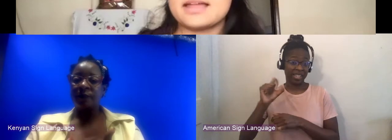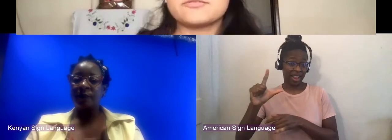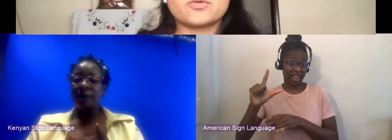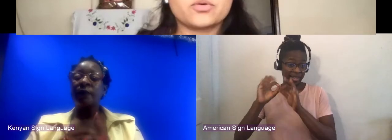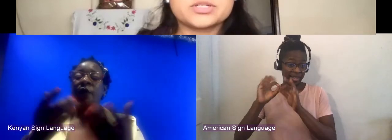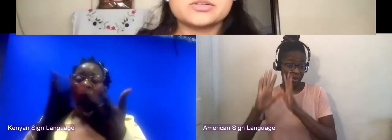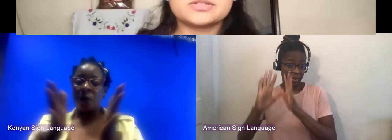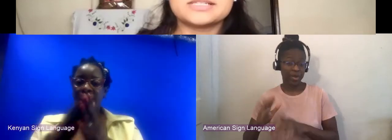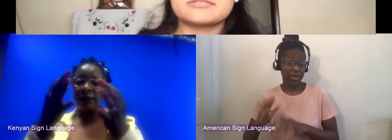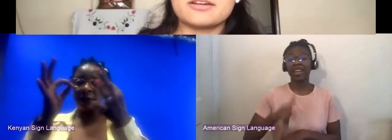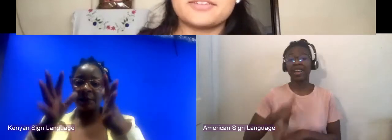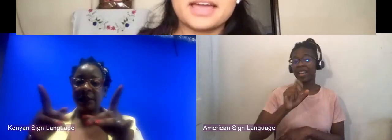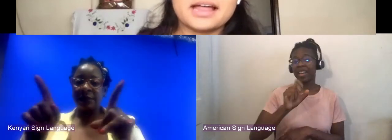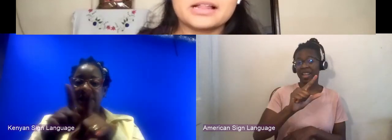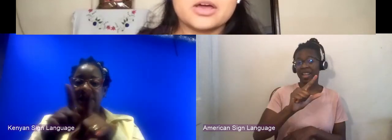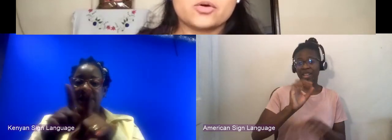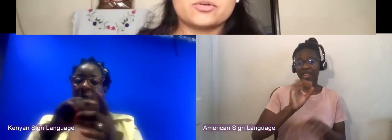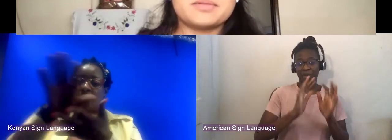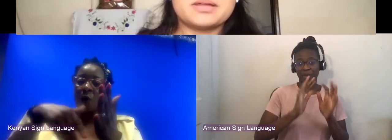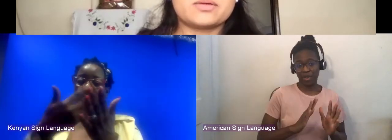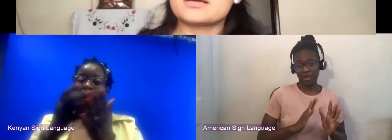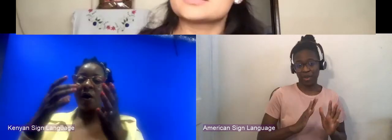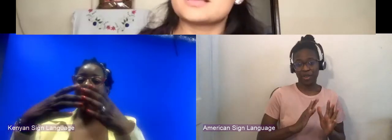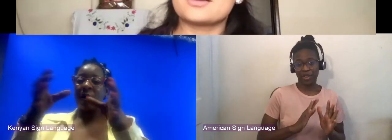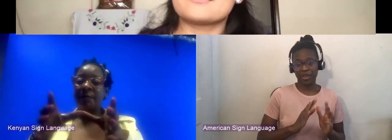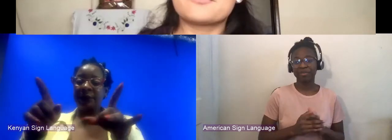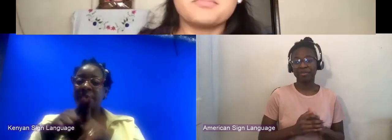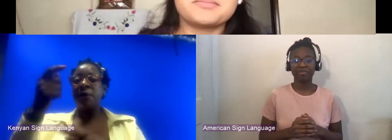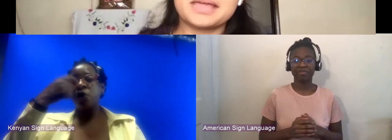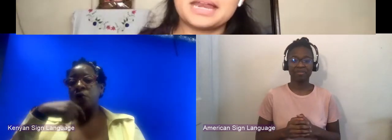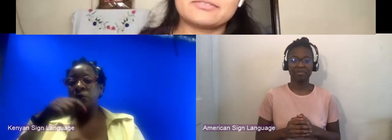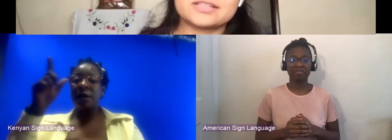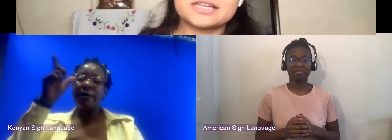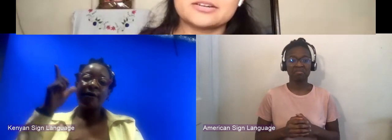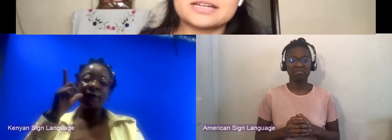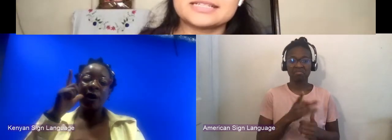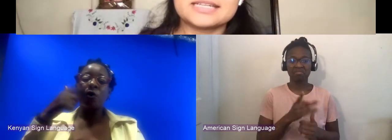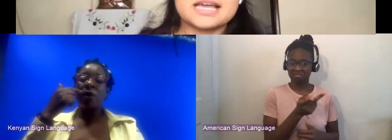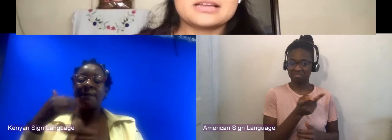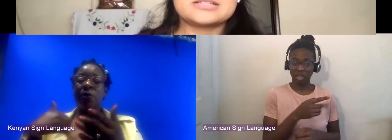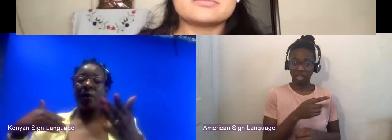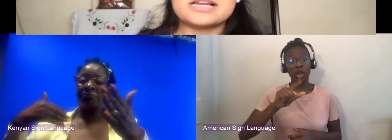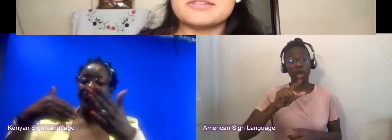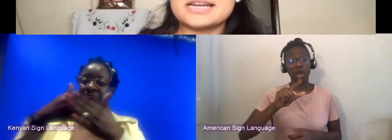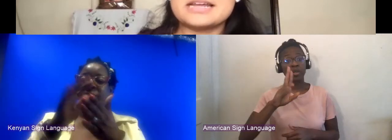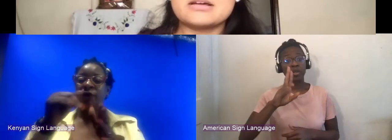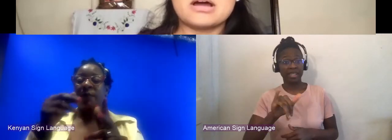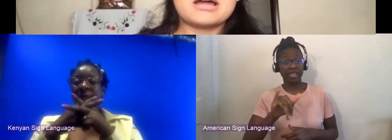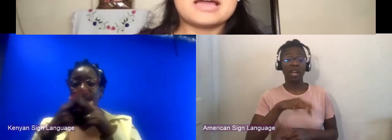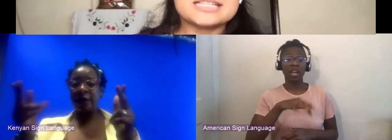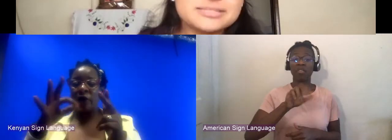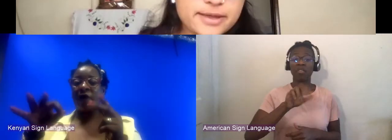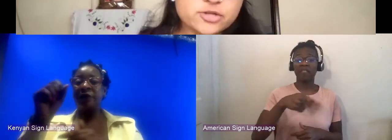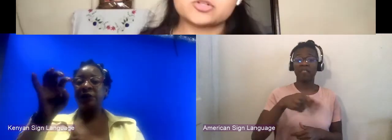And then of course, Lucy and Raphael who've been with us from the beginning of the series, it's really, really special